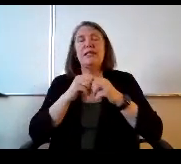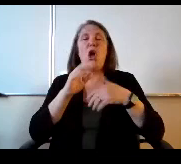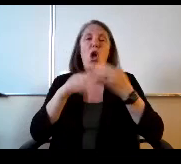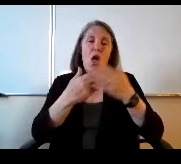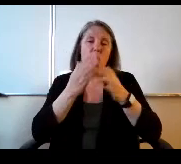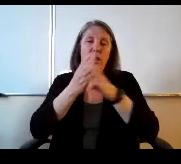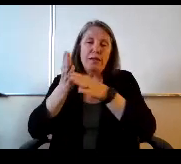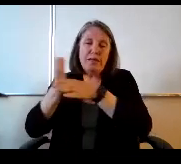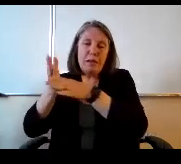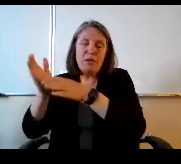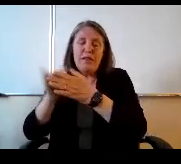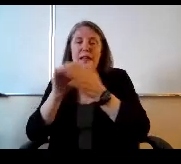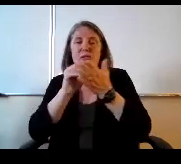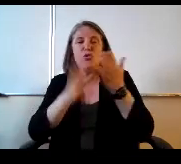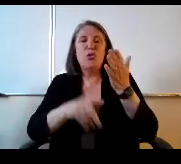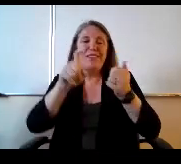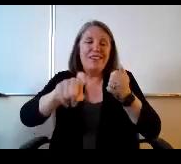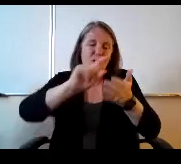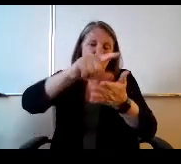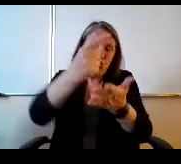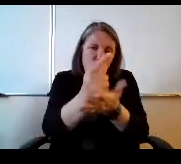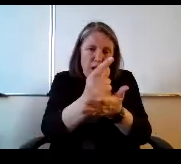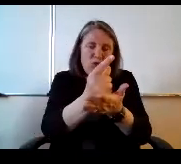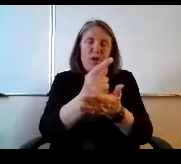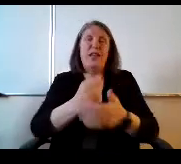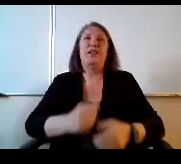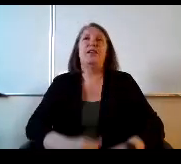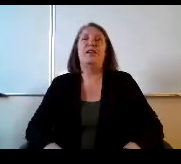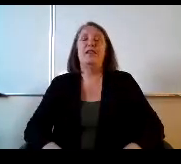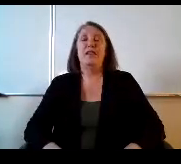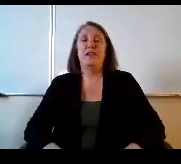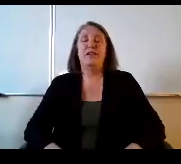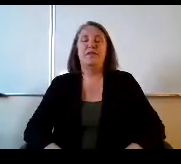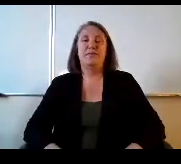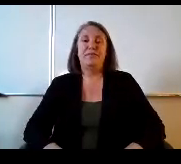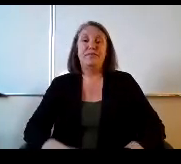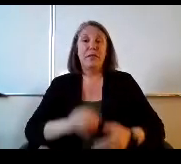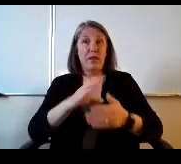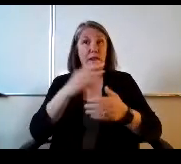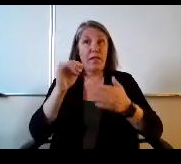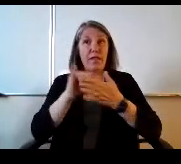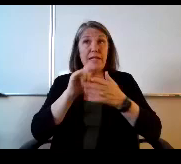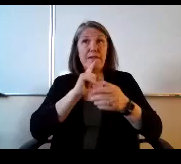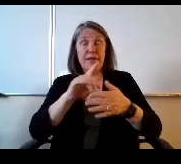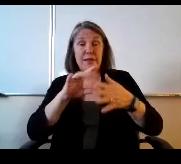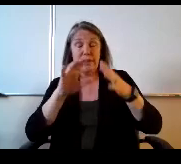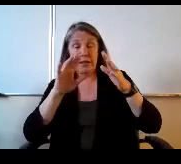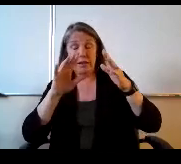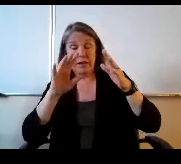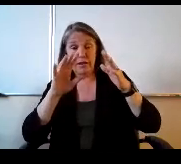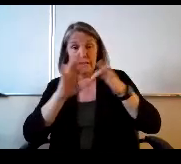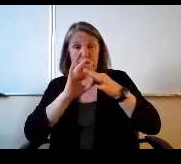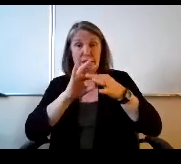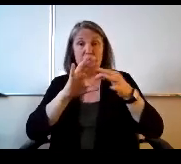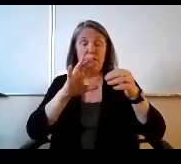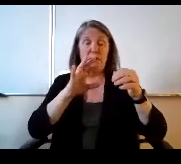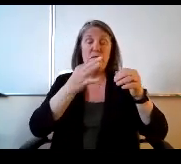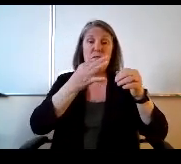that students need to graduate, and that's the and and this is the essence of mastery learning. Basically correct?